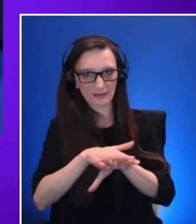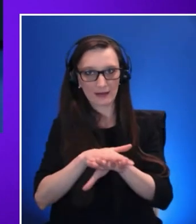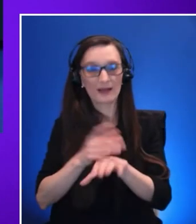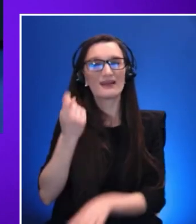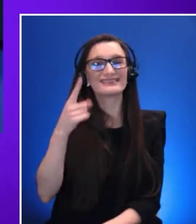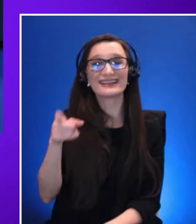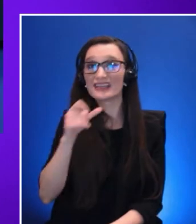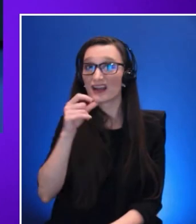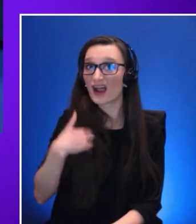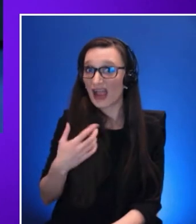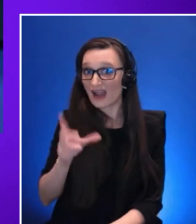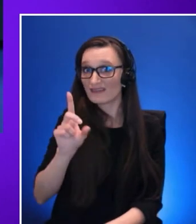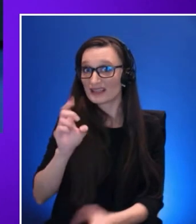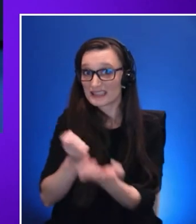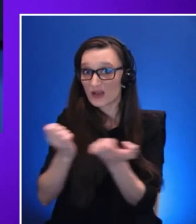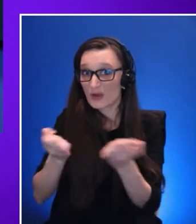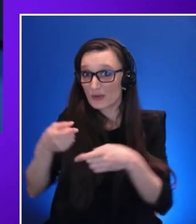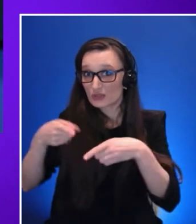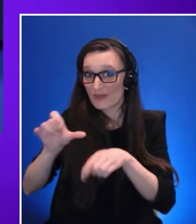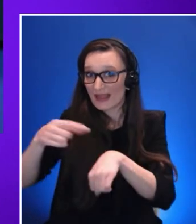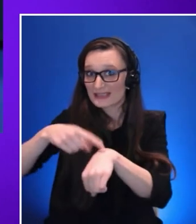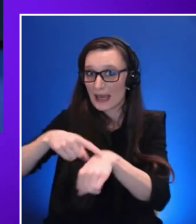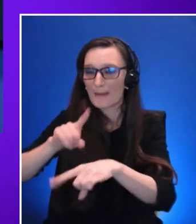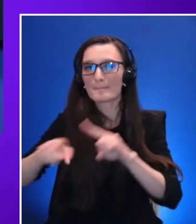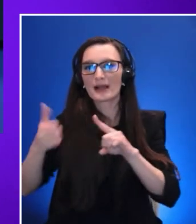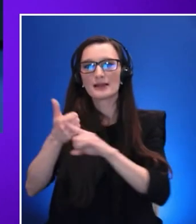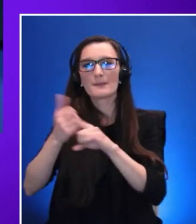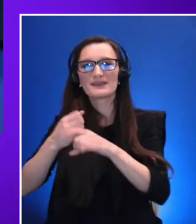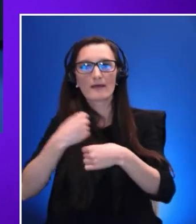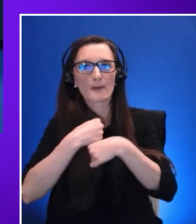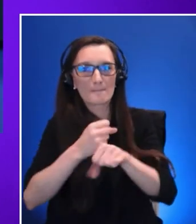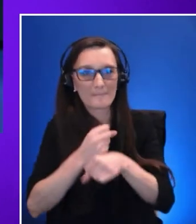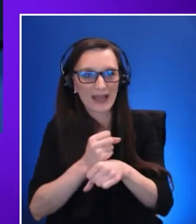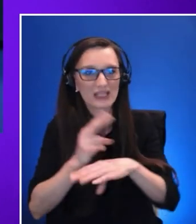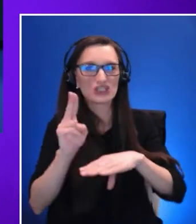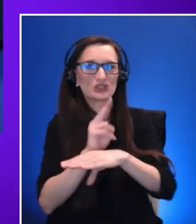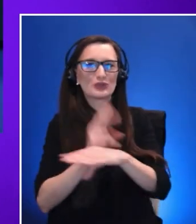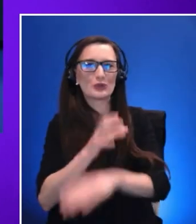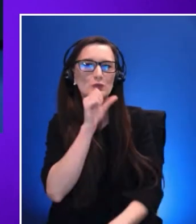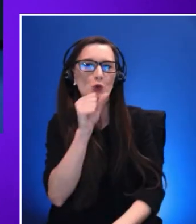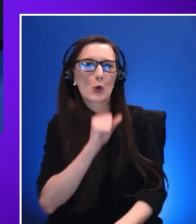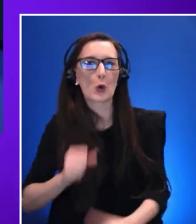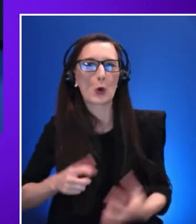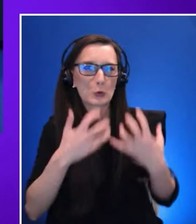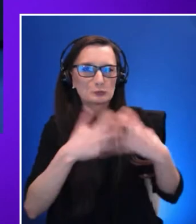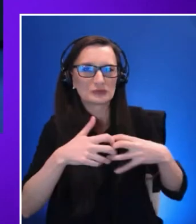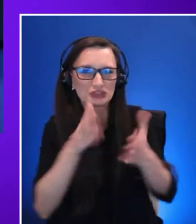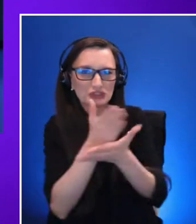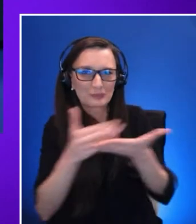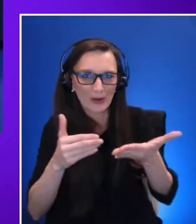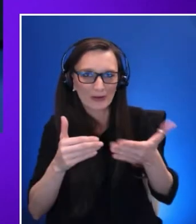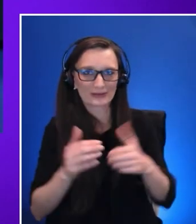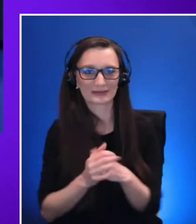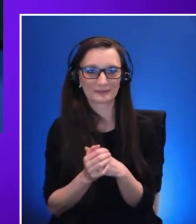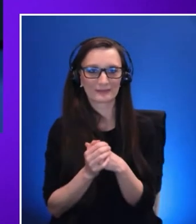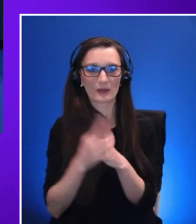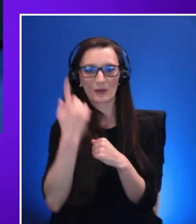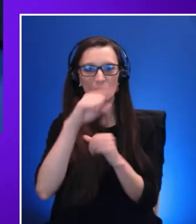phone vibration motors in a wristband to show him direction and guide him using spatial sound.